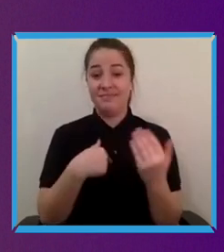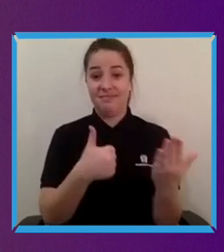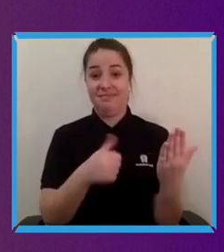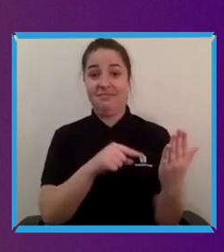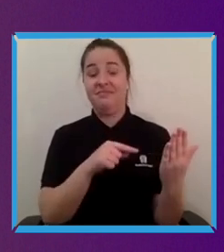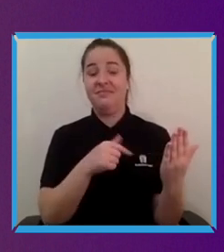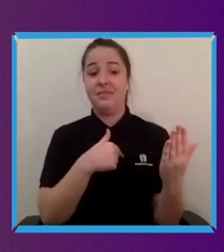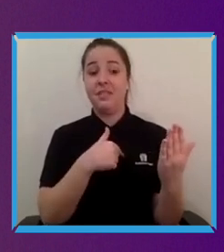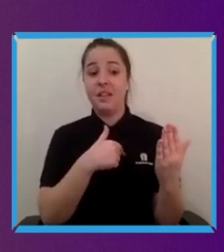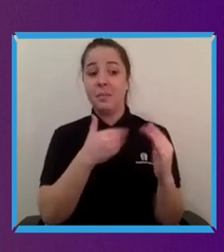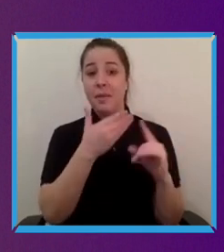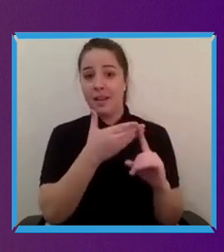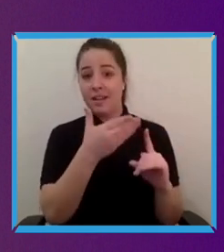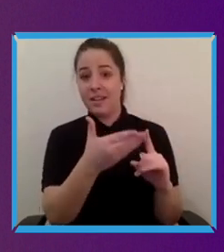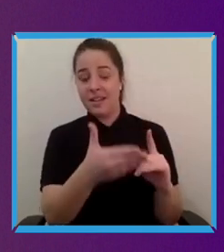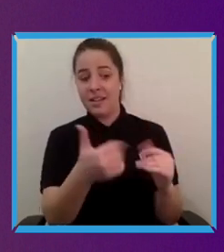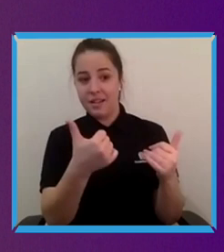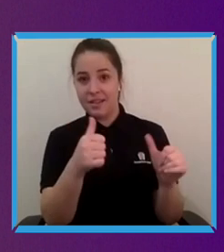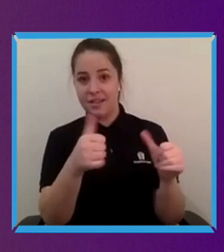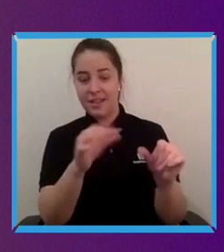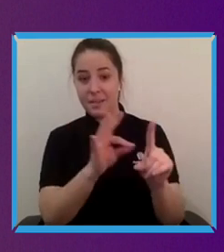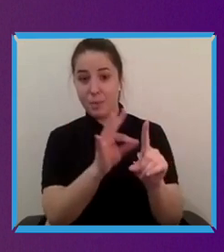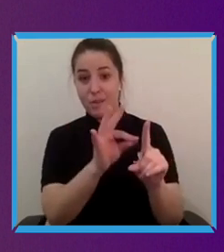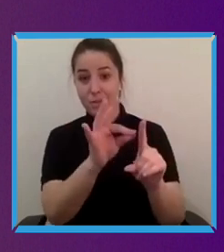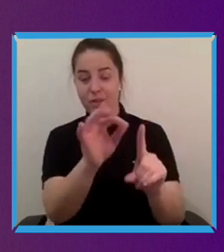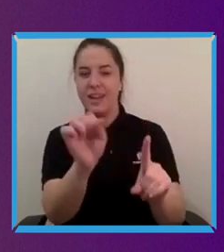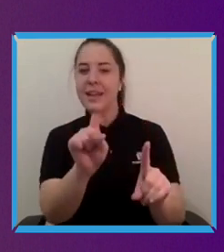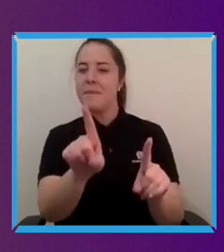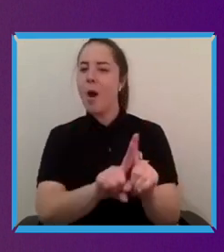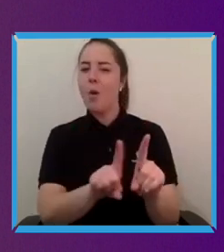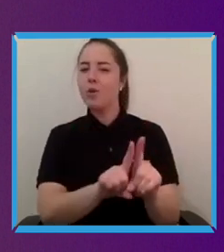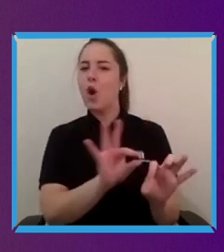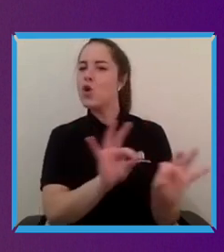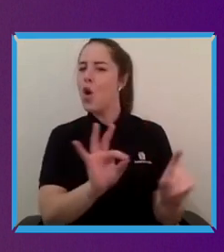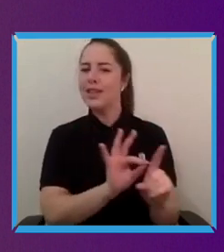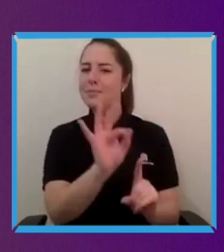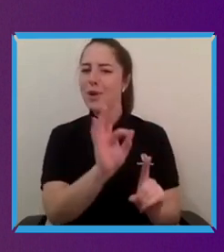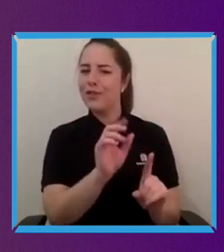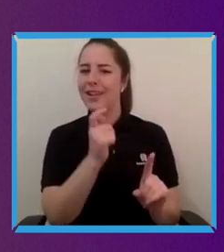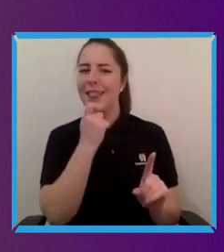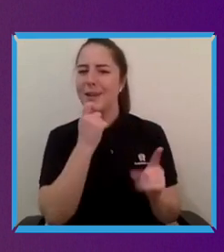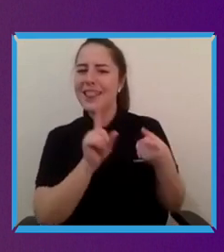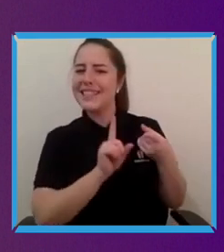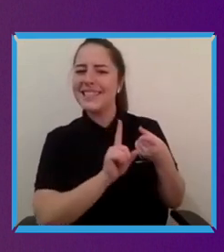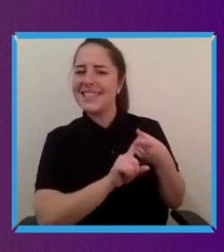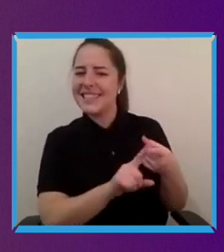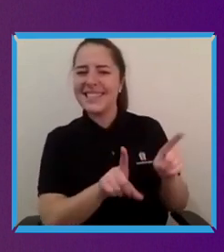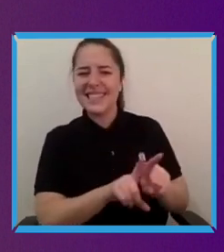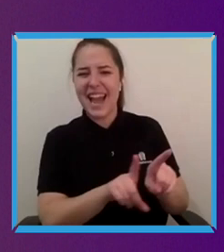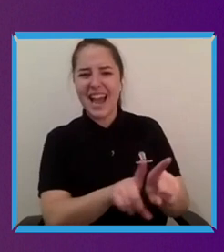but in some ways we haven't moved a lot since then as well. Pete taking that further though at a more like a slightly more fundamental